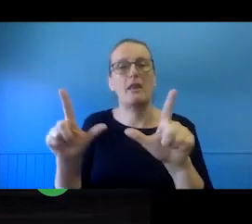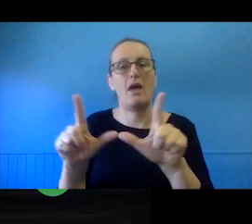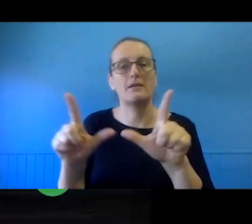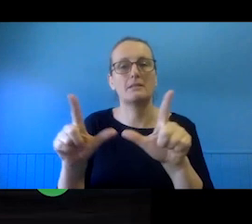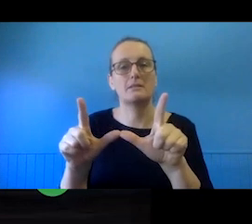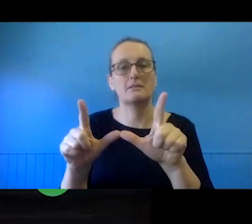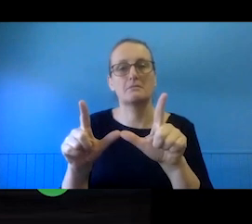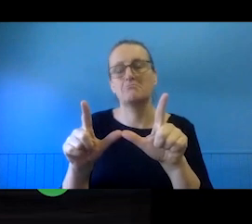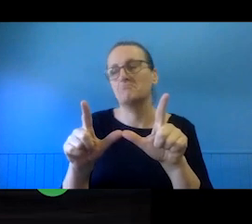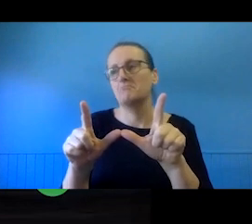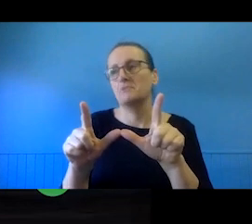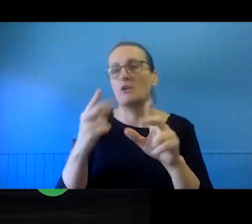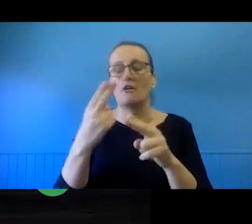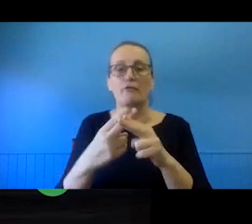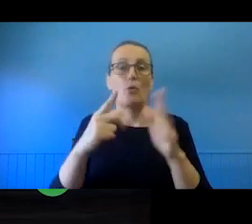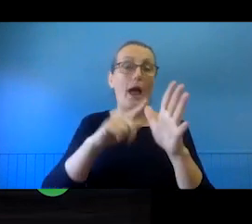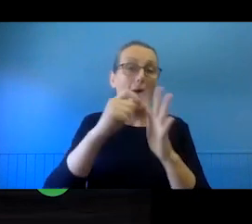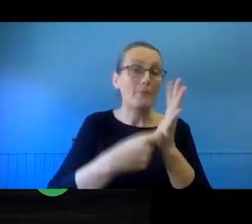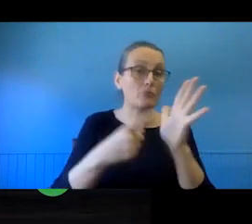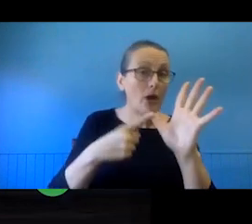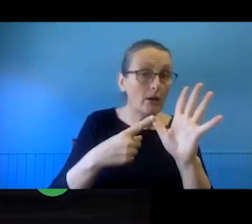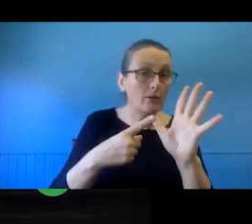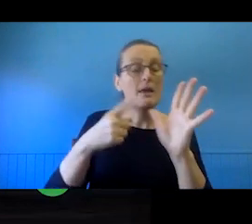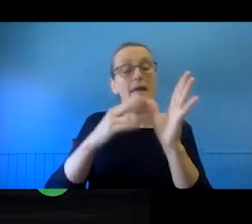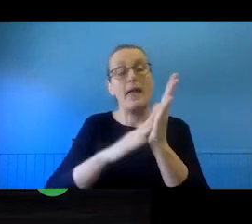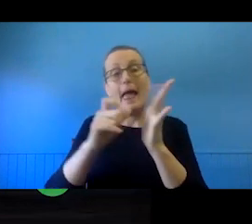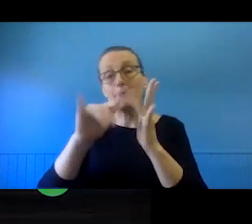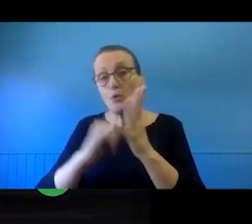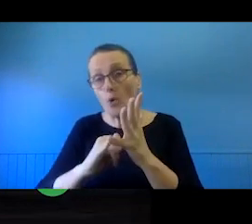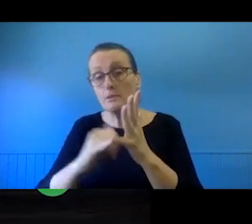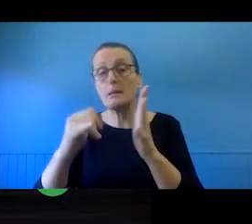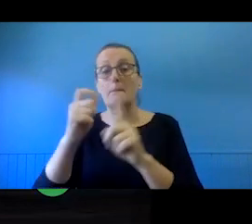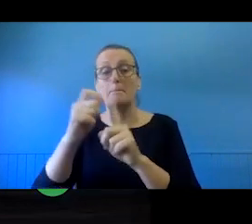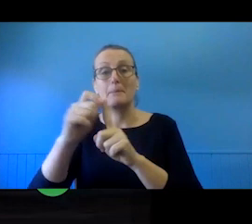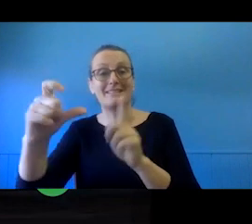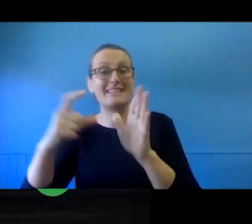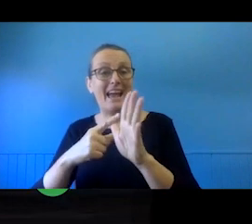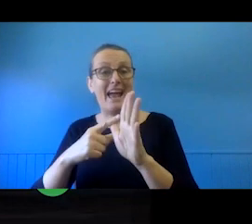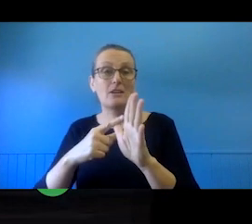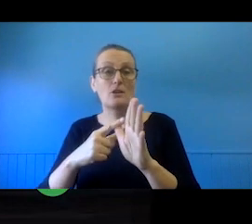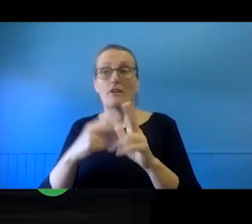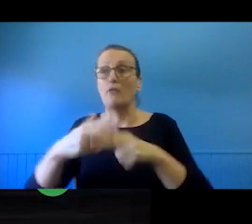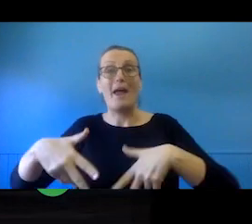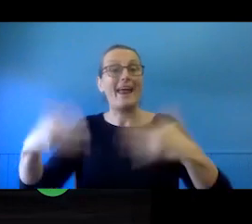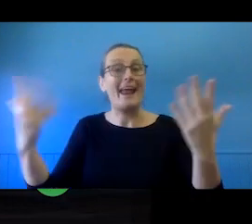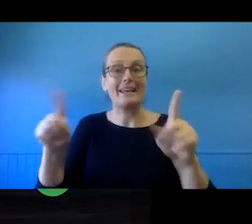both the APRA AMCOS and the PPCA system for music that you might want to make use of.